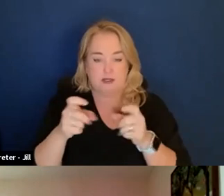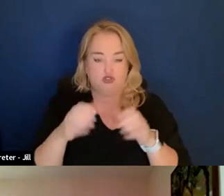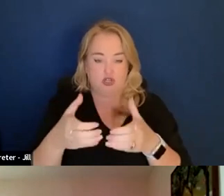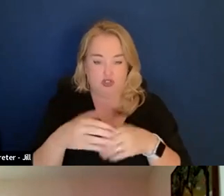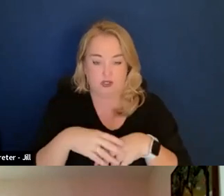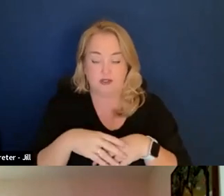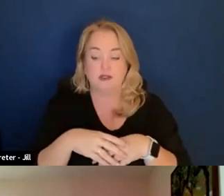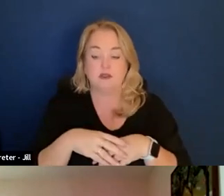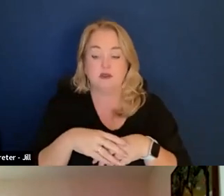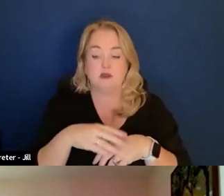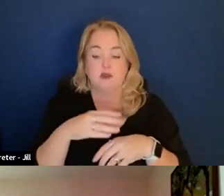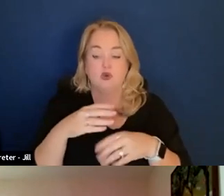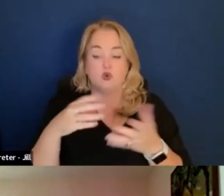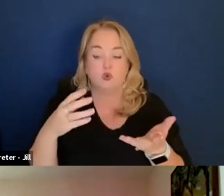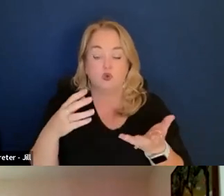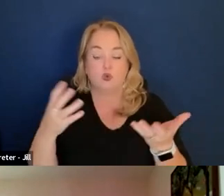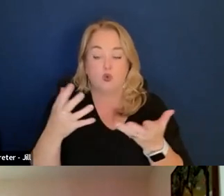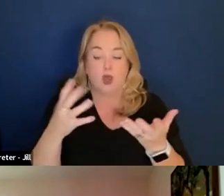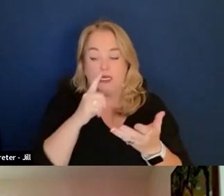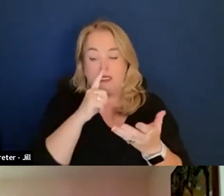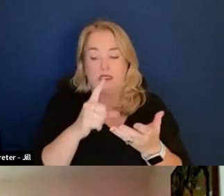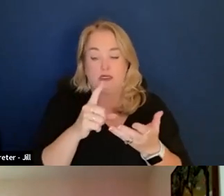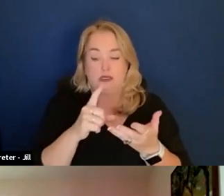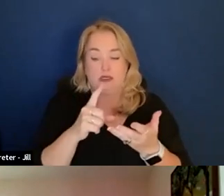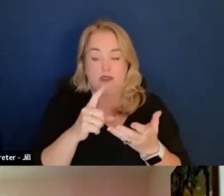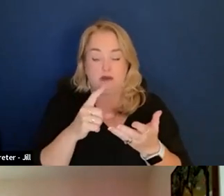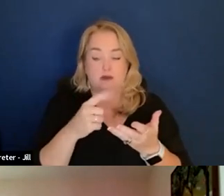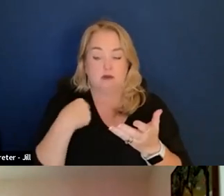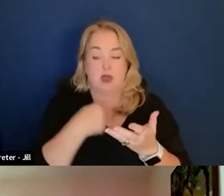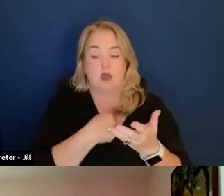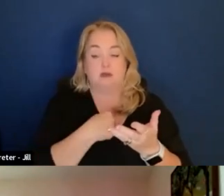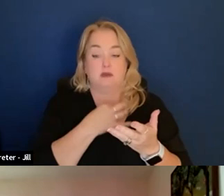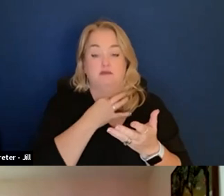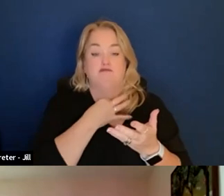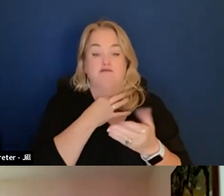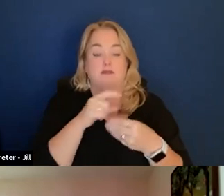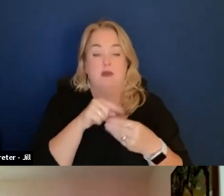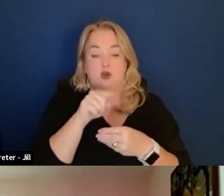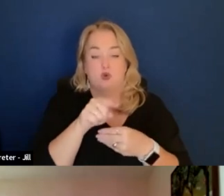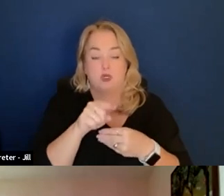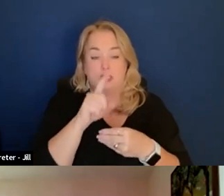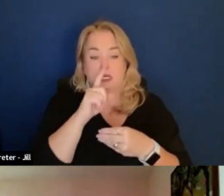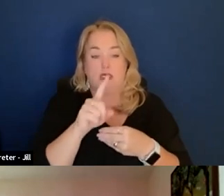And what has particularly piqued our interest is the published material